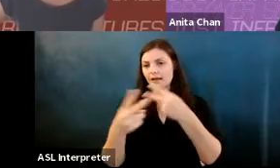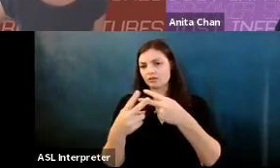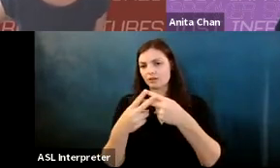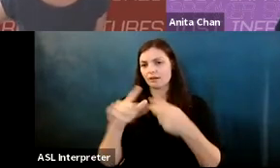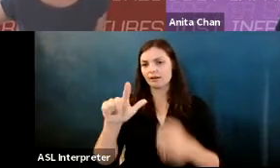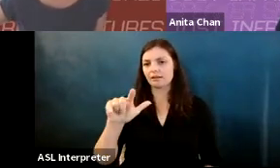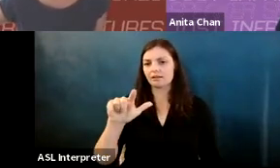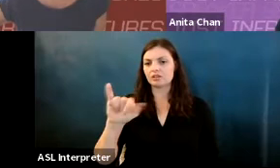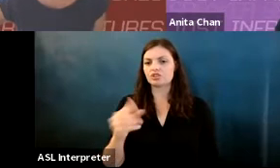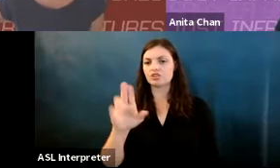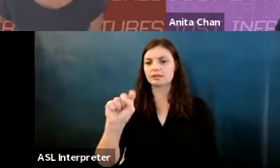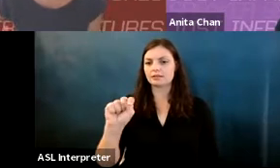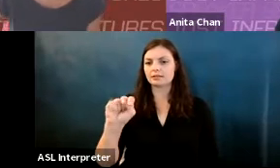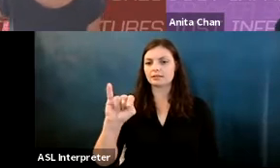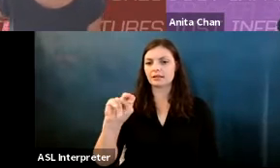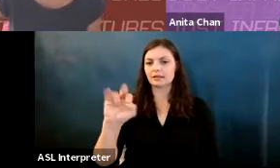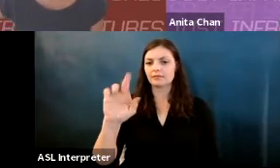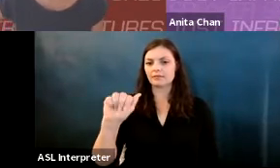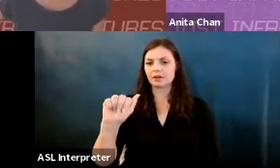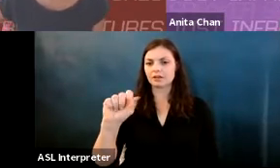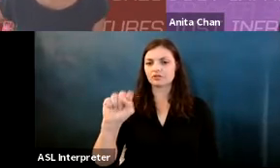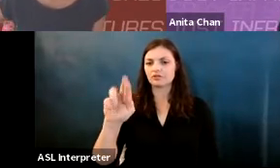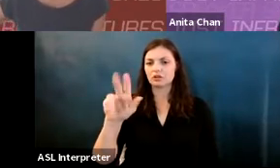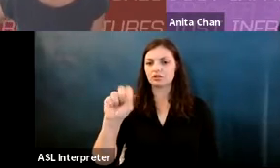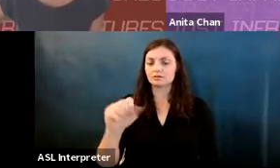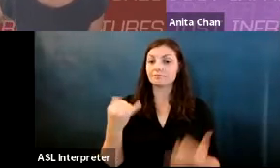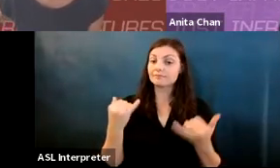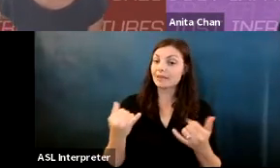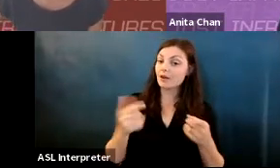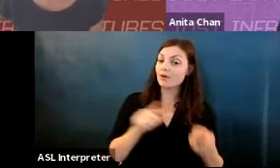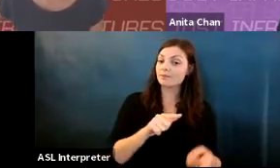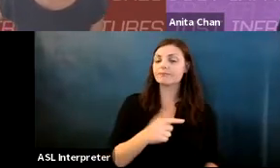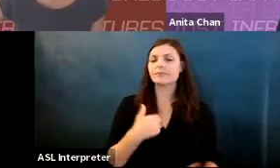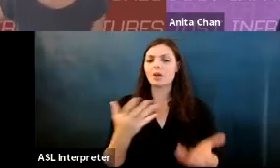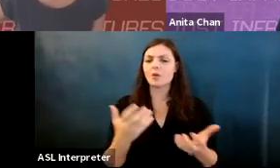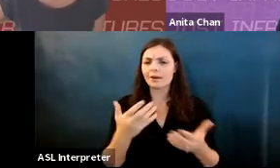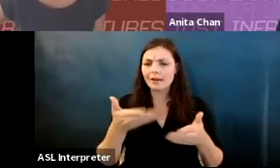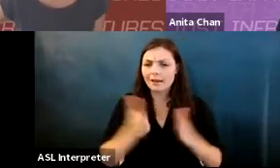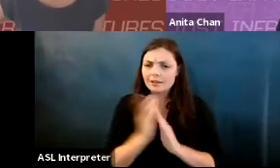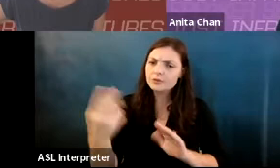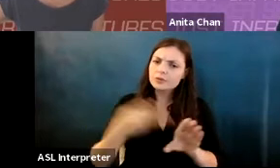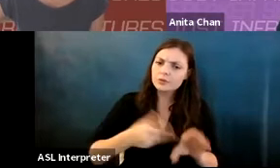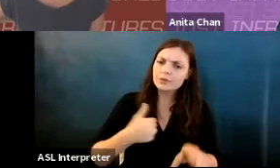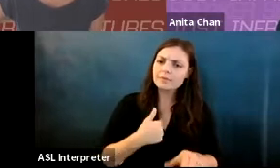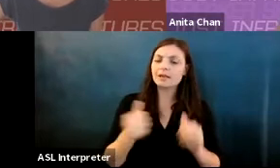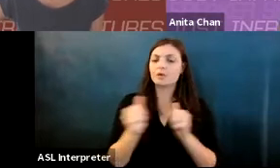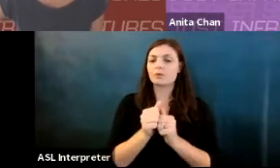Karrie Karahalios: You know, like to ask you to join me in the land acknowledgement as a land grant institution, the University of Illinois at urbana champaign.